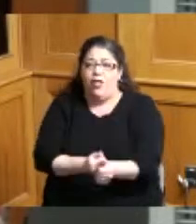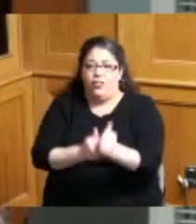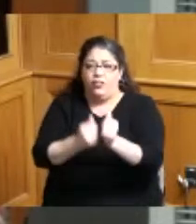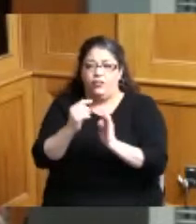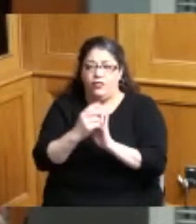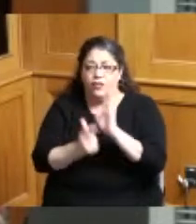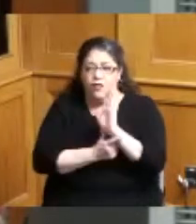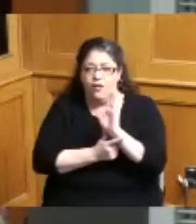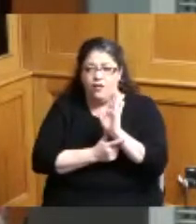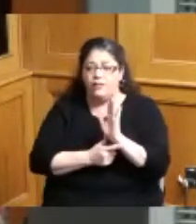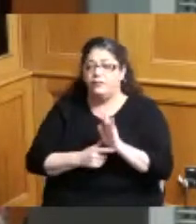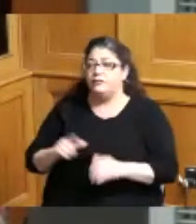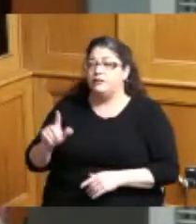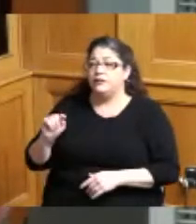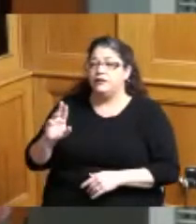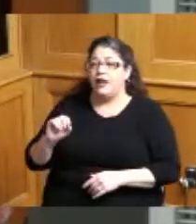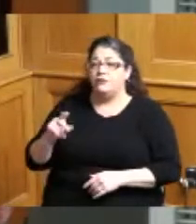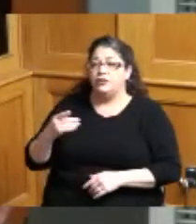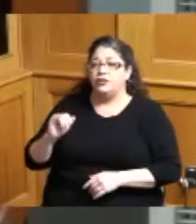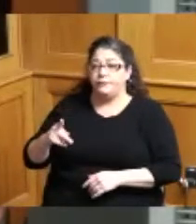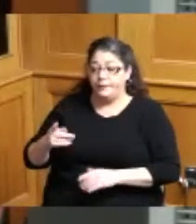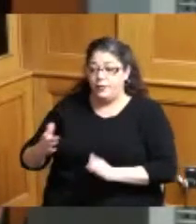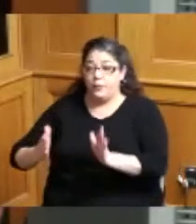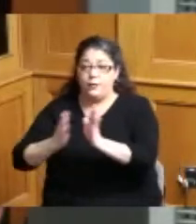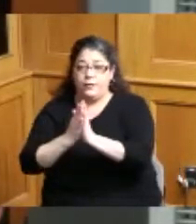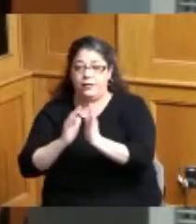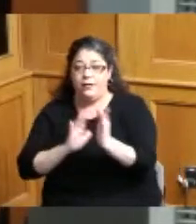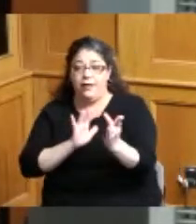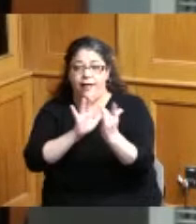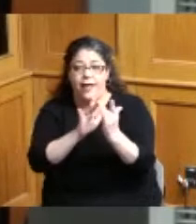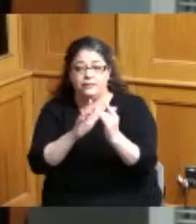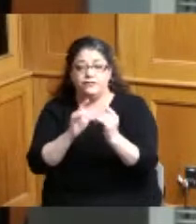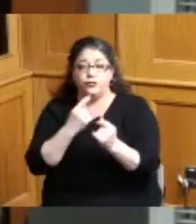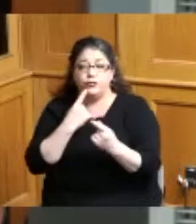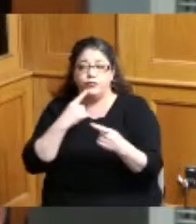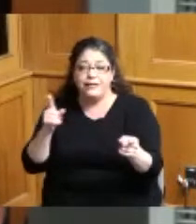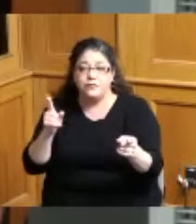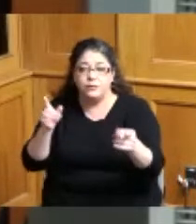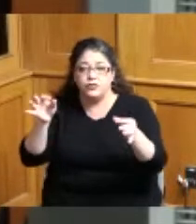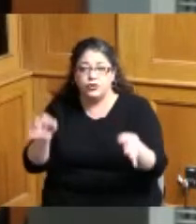Symmes Township was contacted and asked for a resolution either for or against the vacation